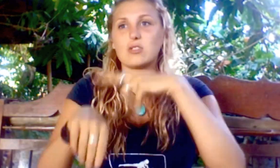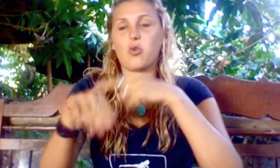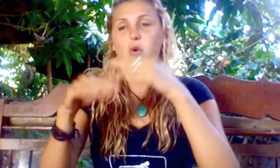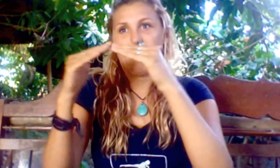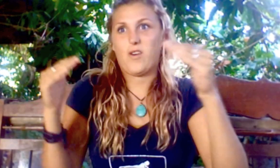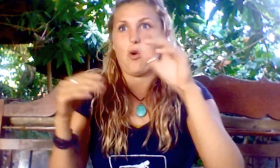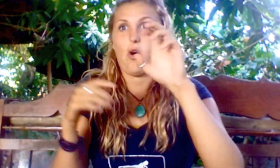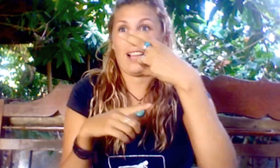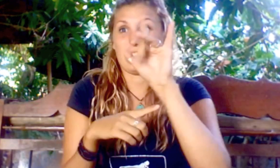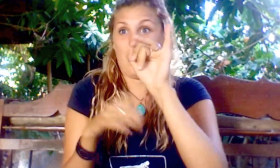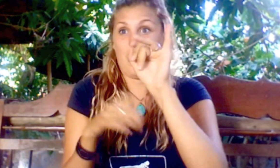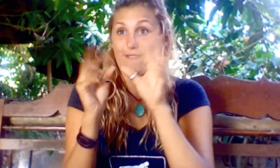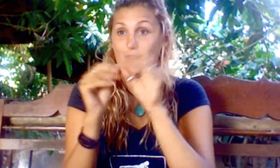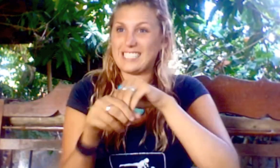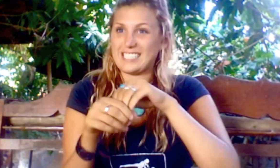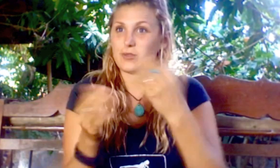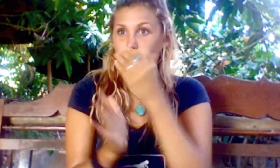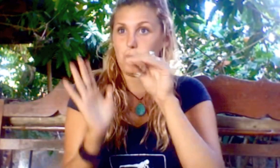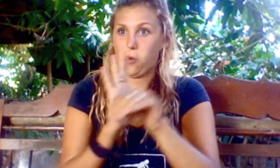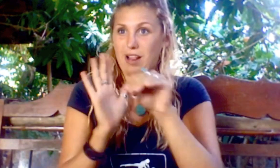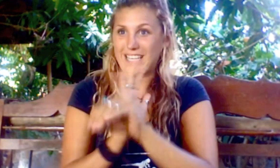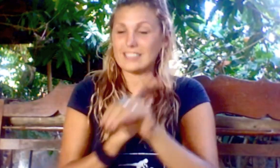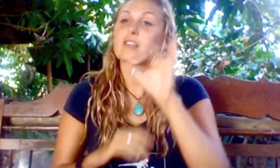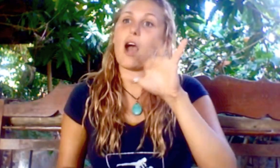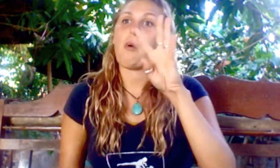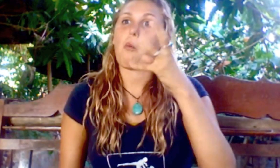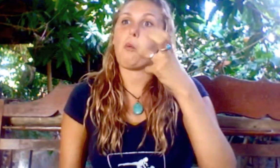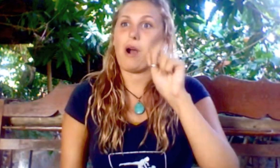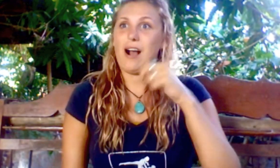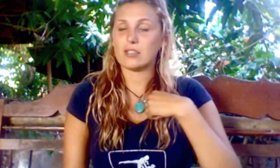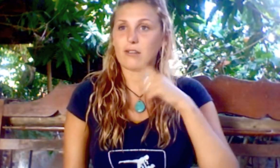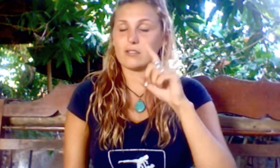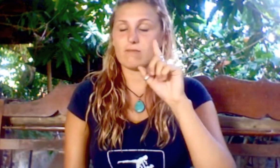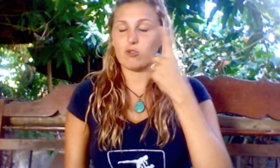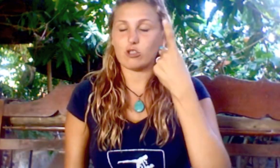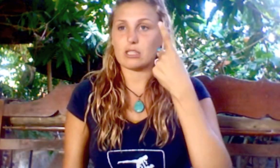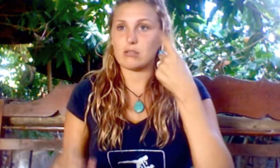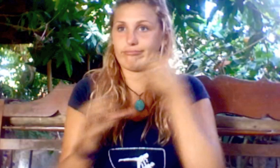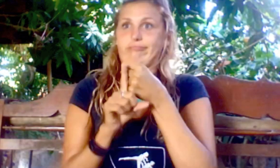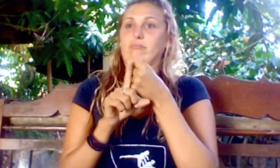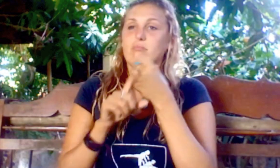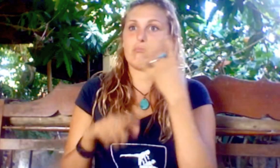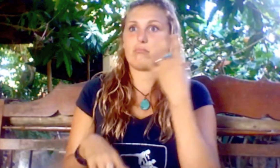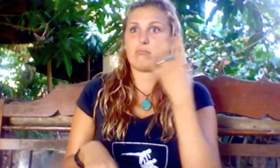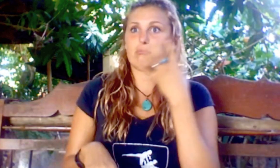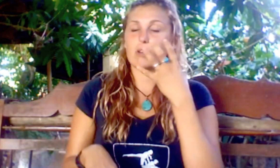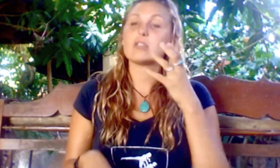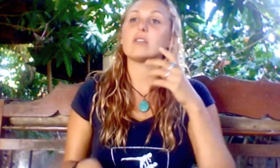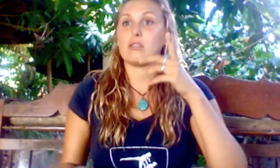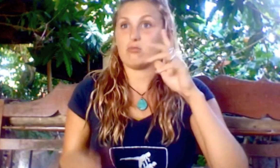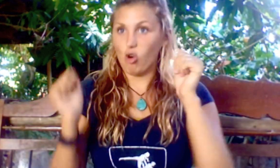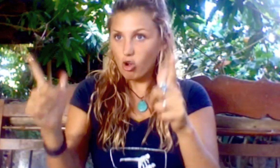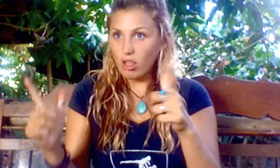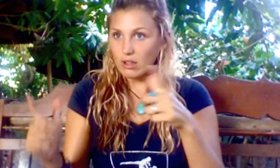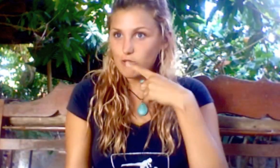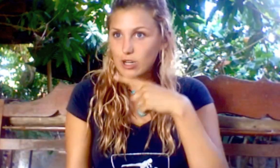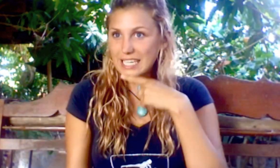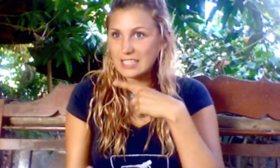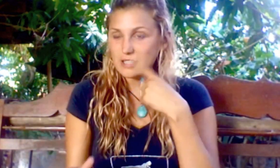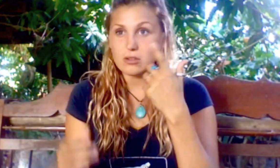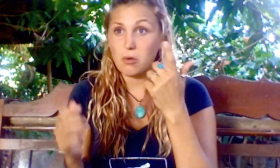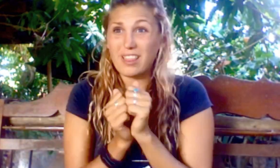the nationwide conference in New Orleans. That was when I was impacted by the fact it was all hearing except perhaps